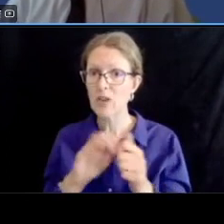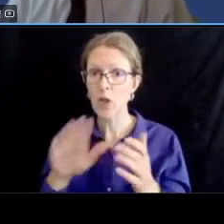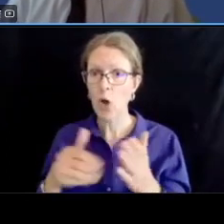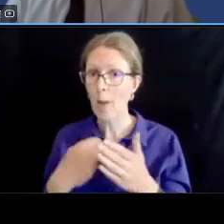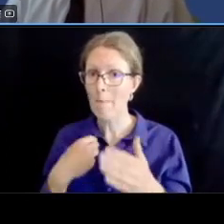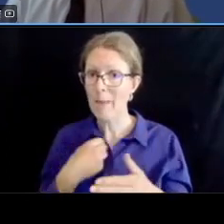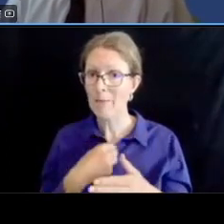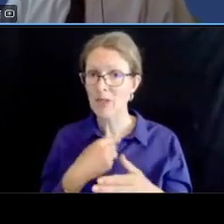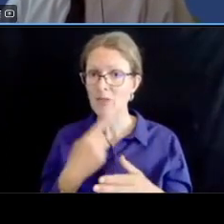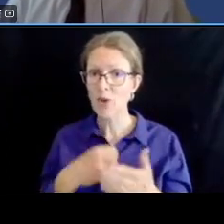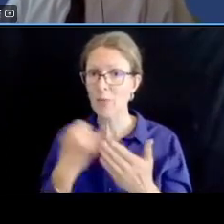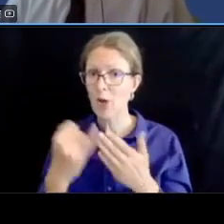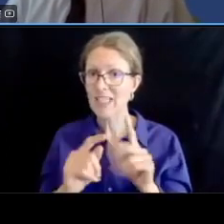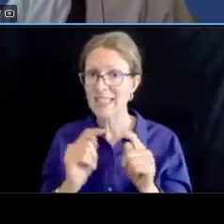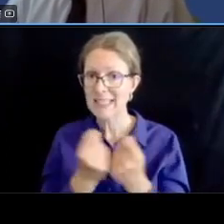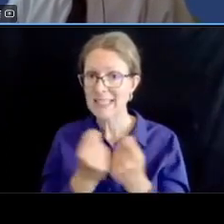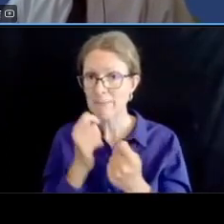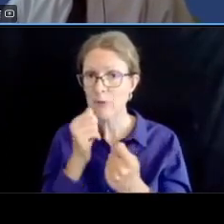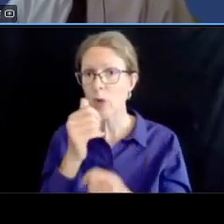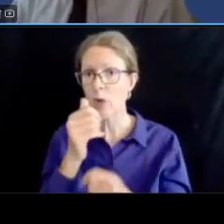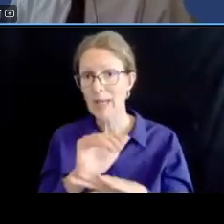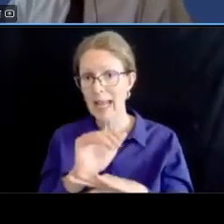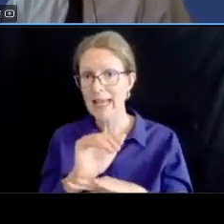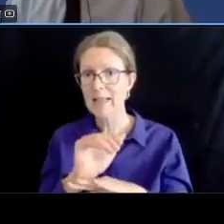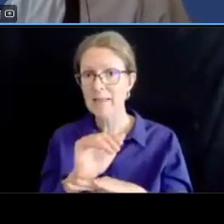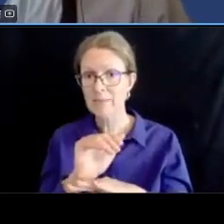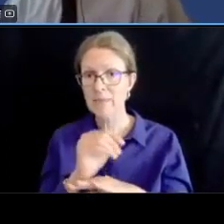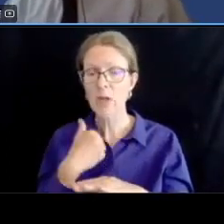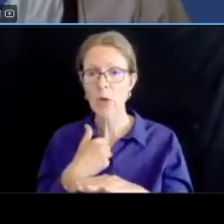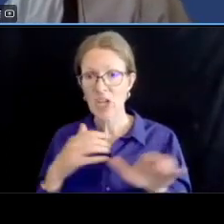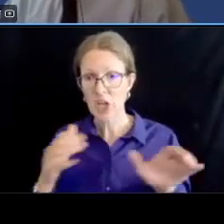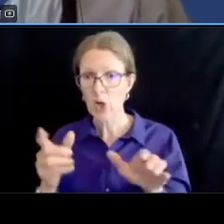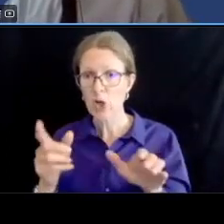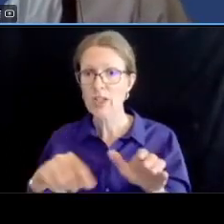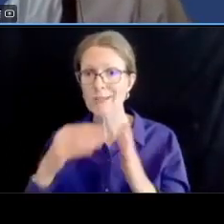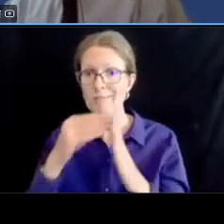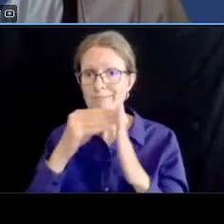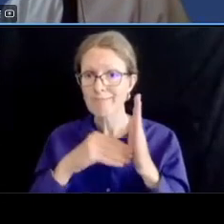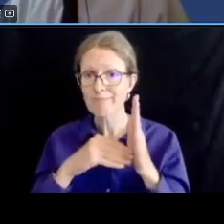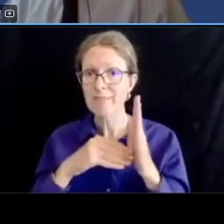again thank you for your attendance at today's meeting our virtual meeting appreciate all of